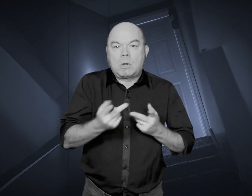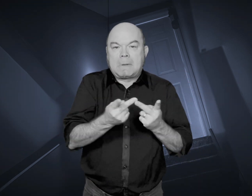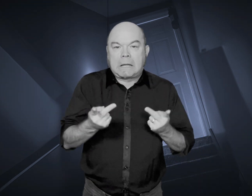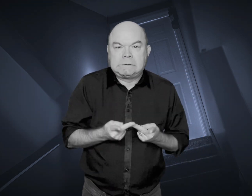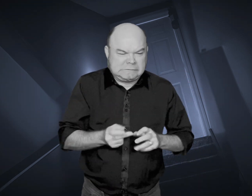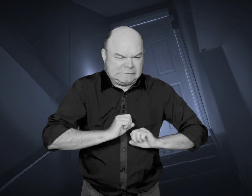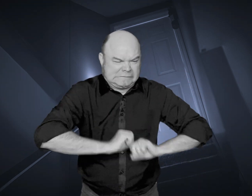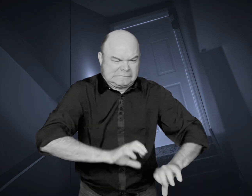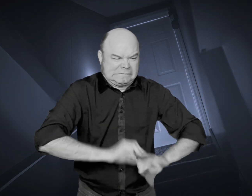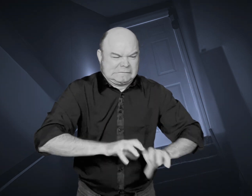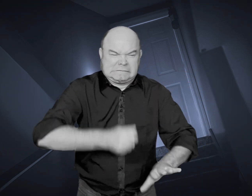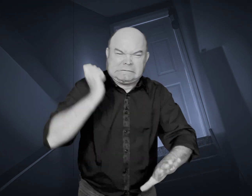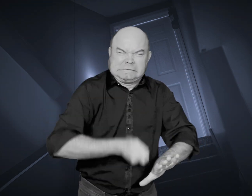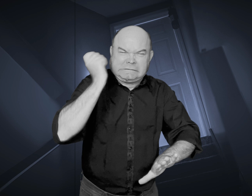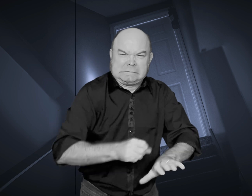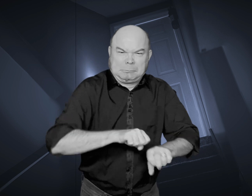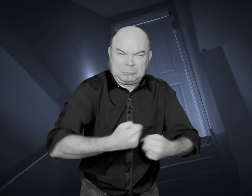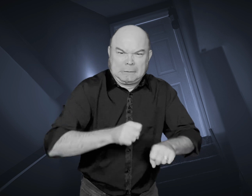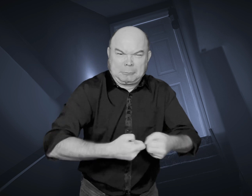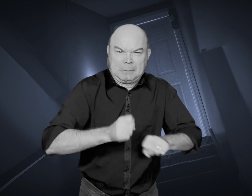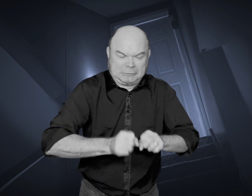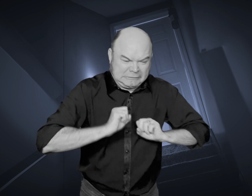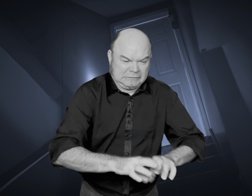Together, the family smashed the dolls with a hammer and threw them into the fire.